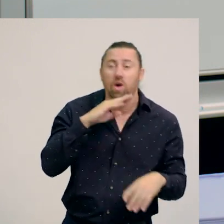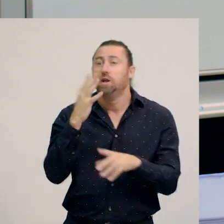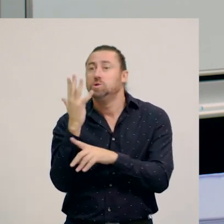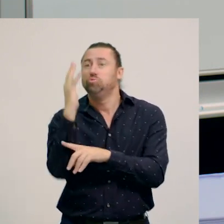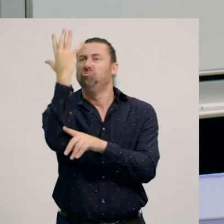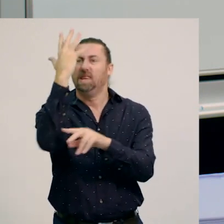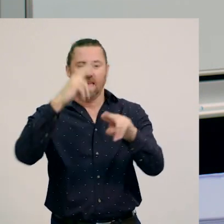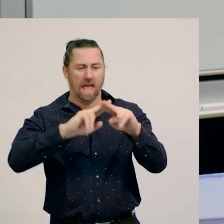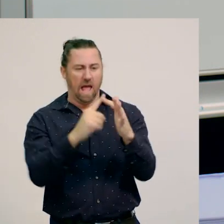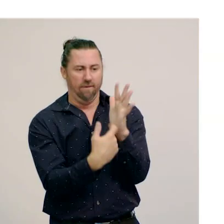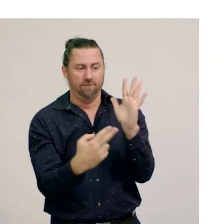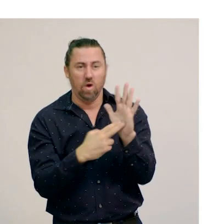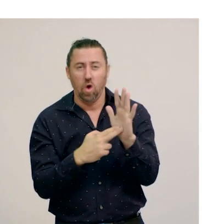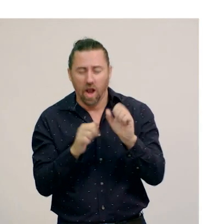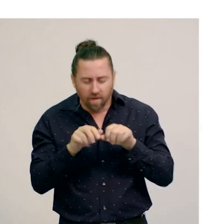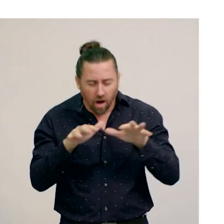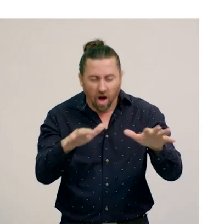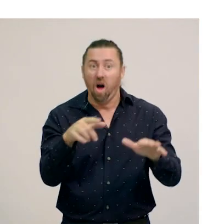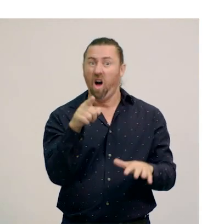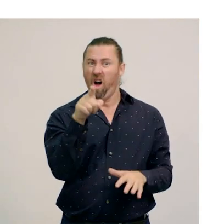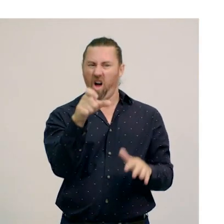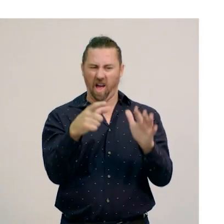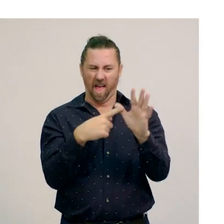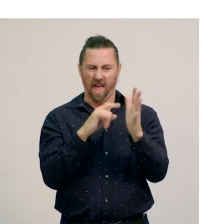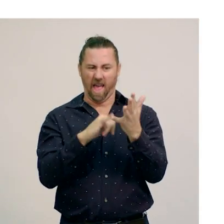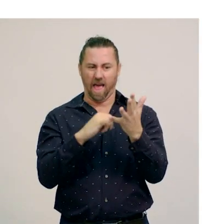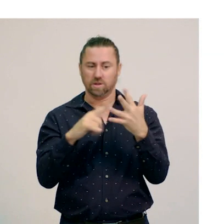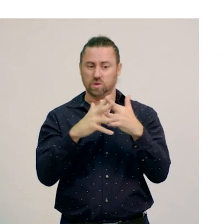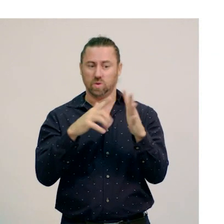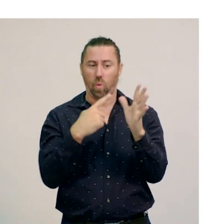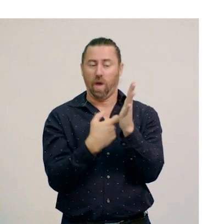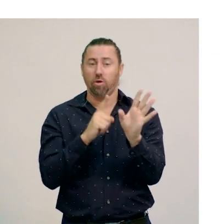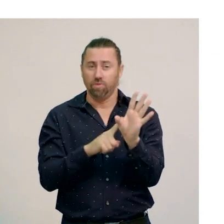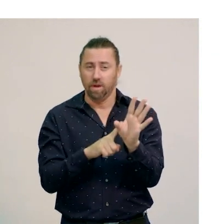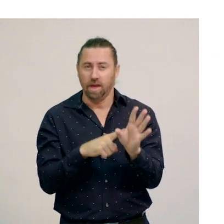It is also home to the cassowary, the world’s heaviest flightless birds.